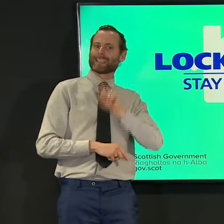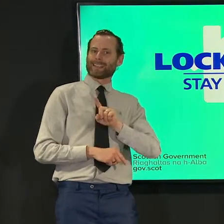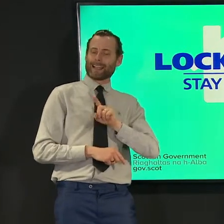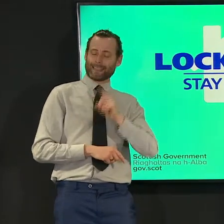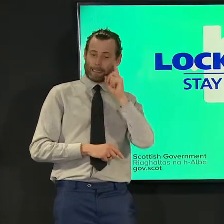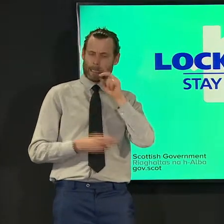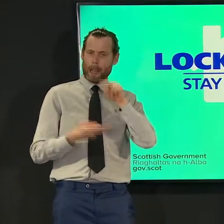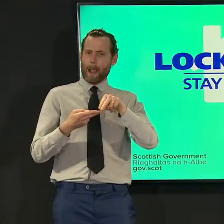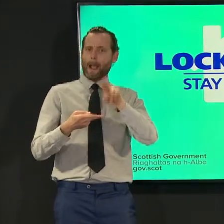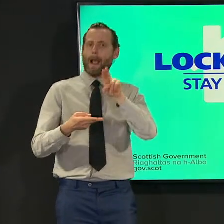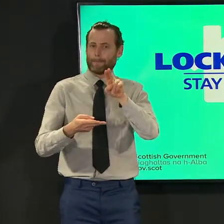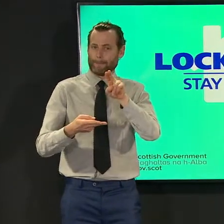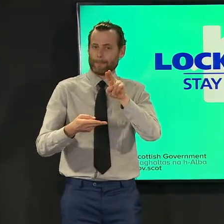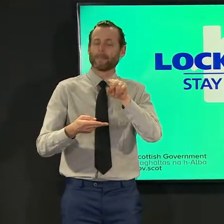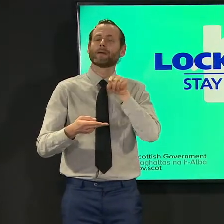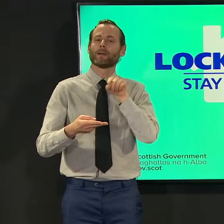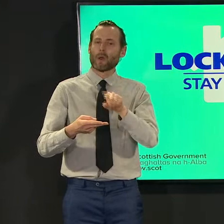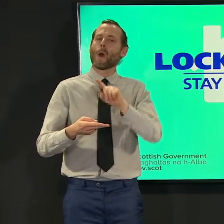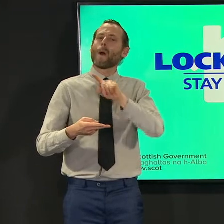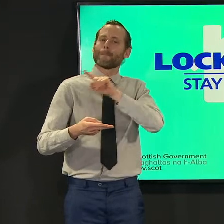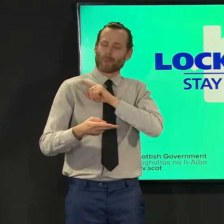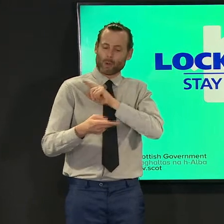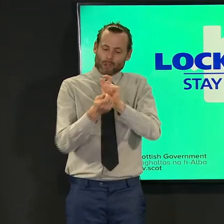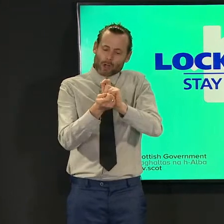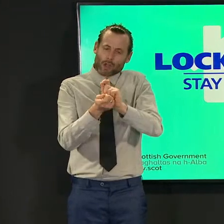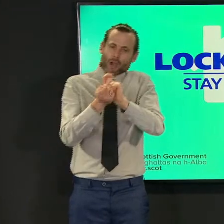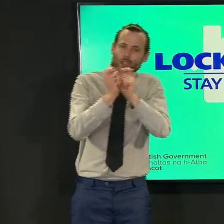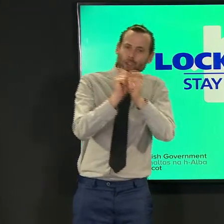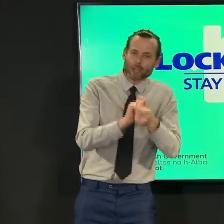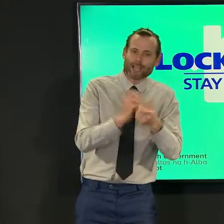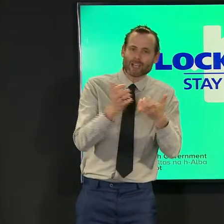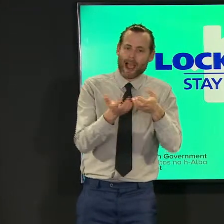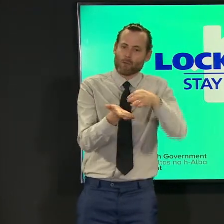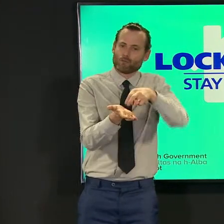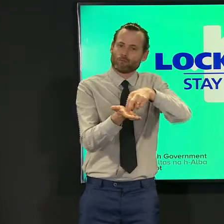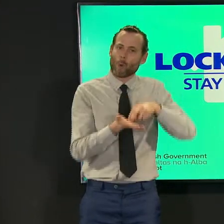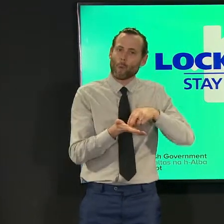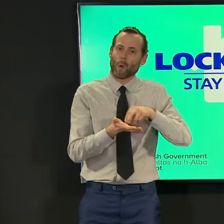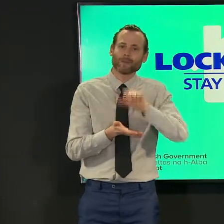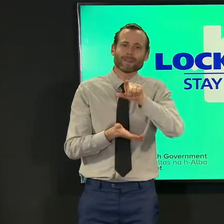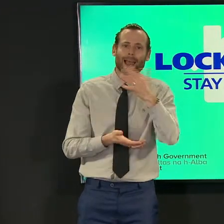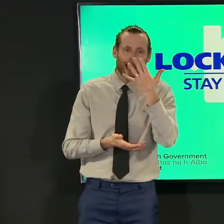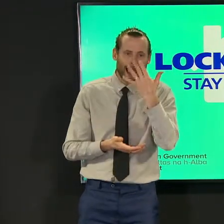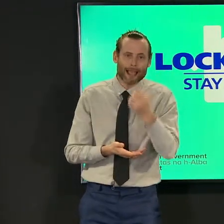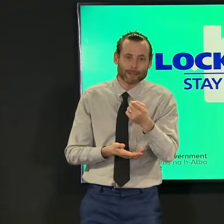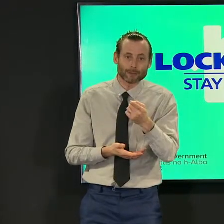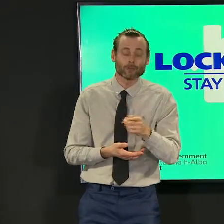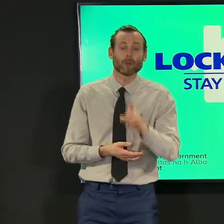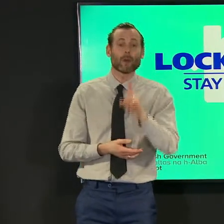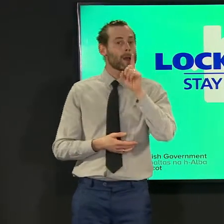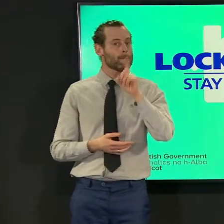of that increase will be due to those reporting changes but the figure shows very clearly that